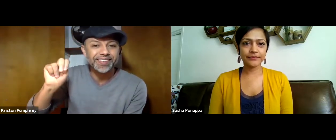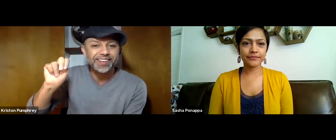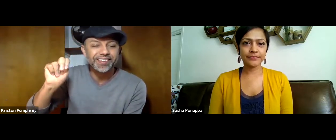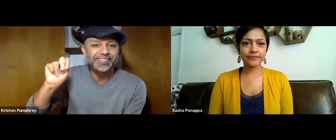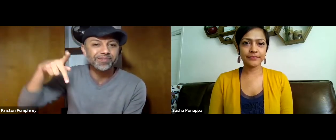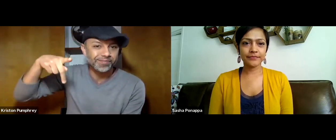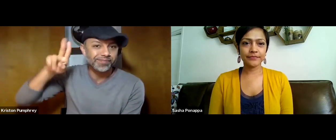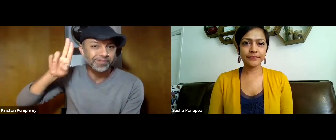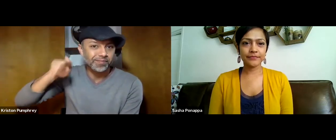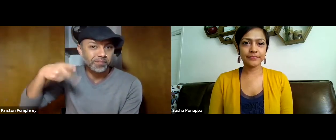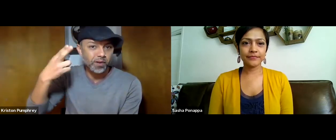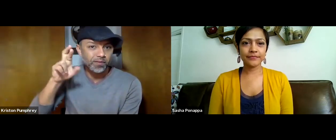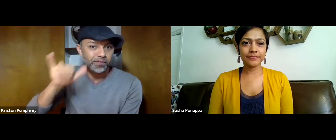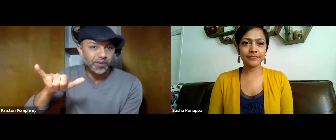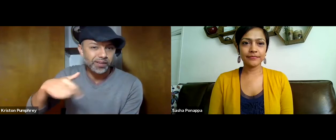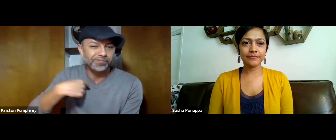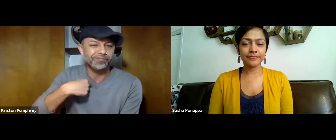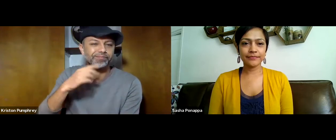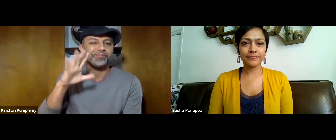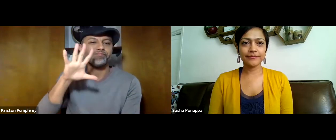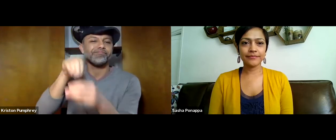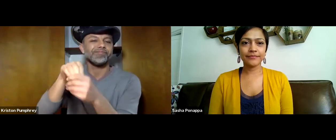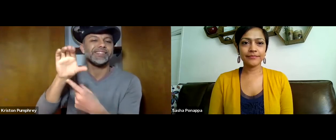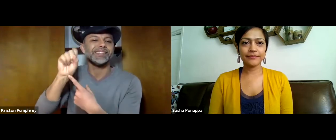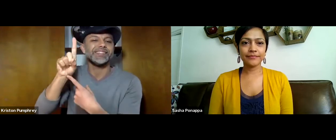I'm Kriston Pumphrey.